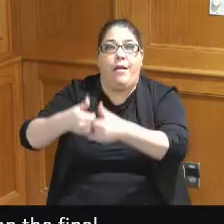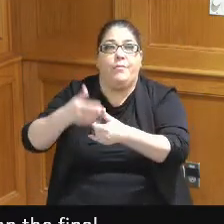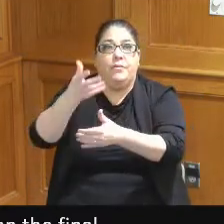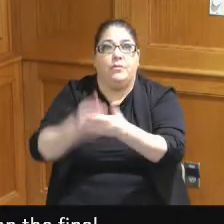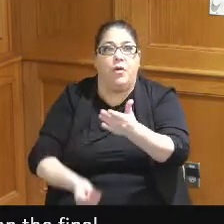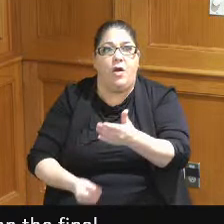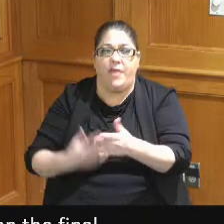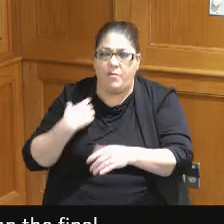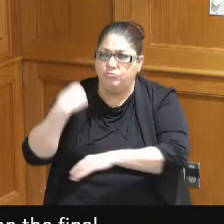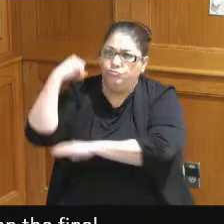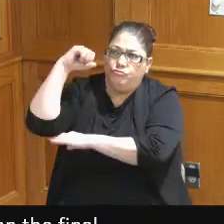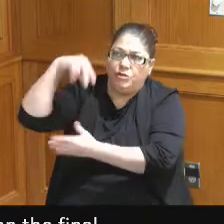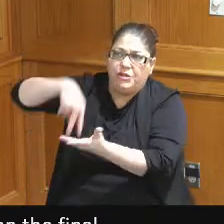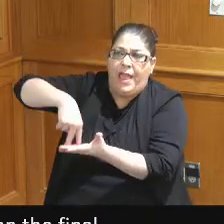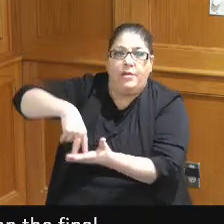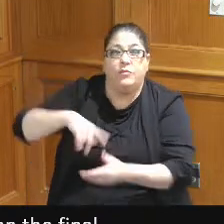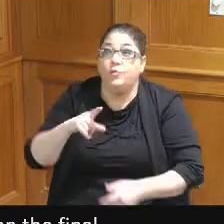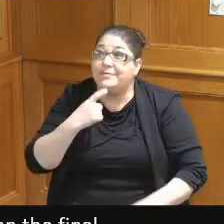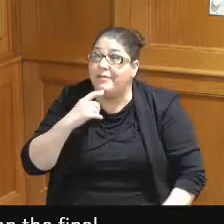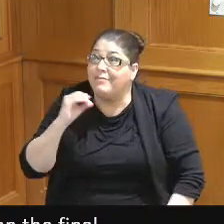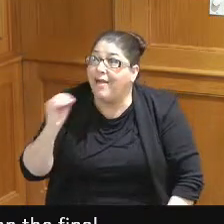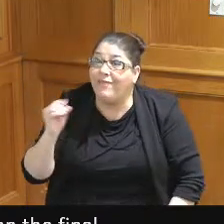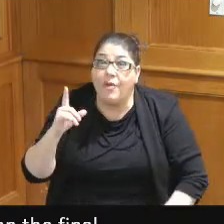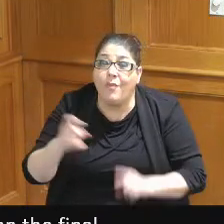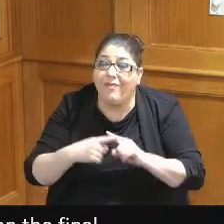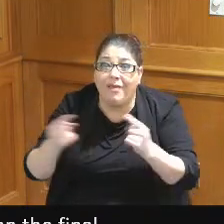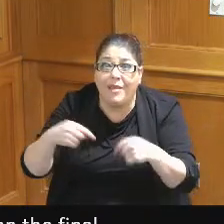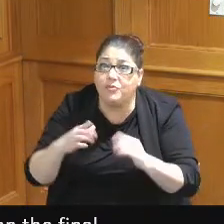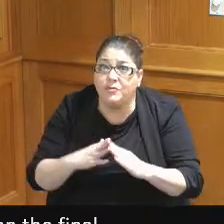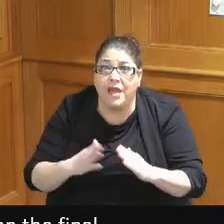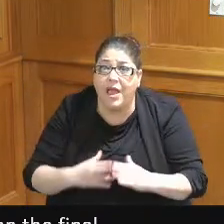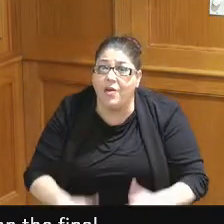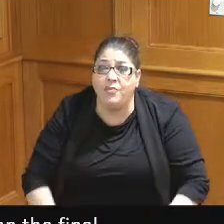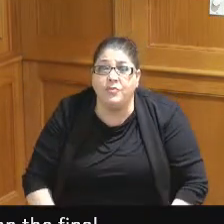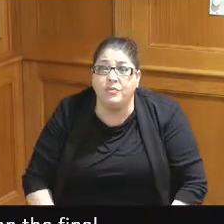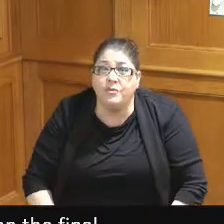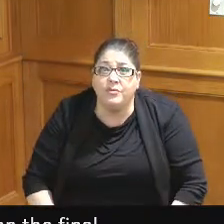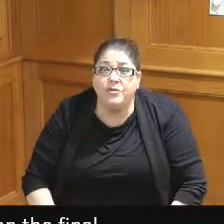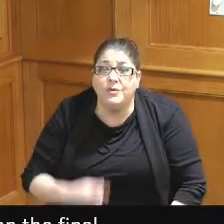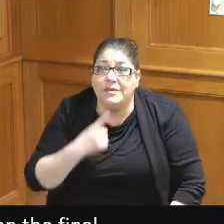stand up to them you wasn't standing up to them when they came to town you were saying yes we can